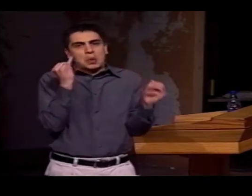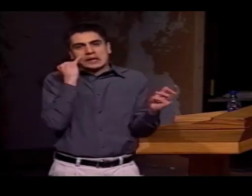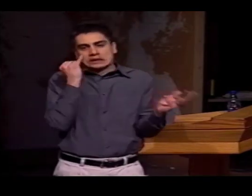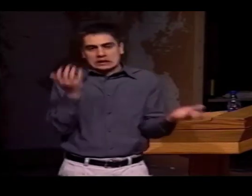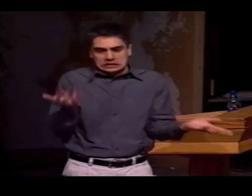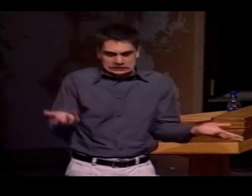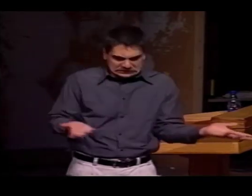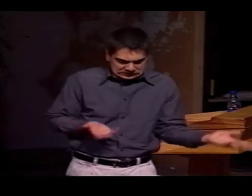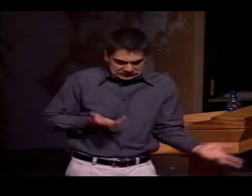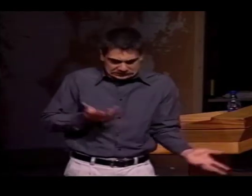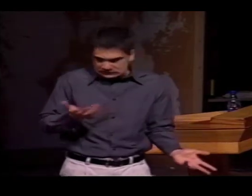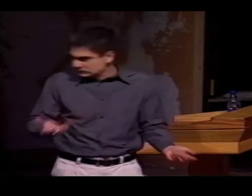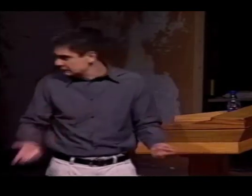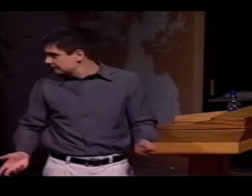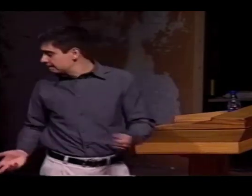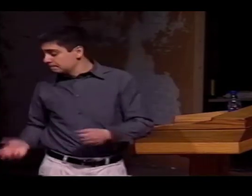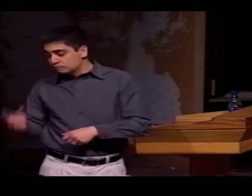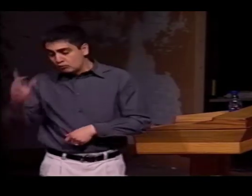I HAD NO IDEA WHAT THEY WERE DOING.